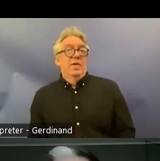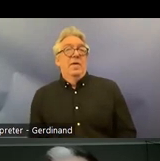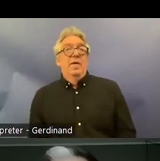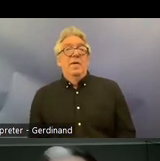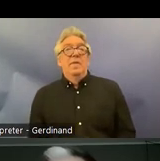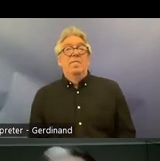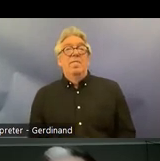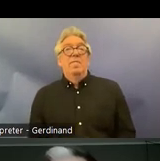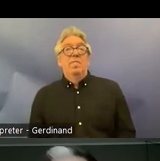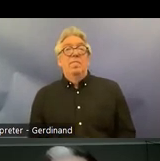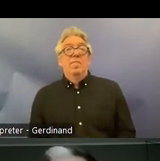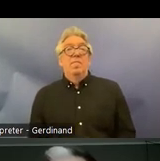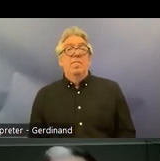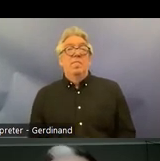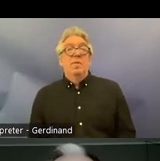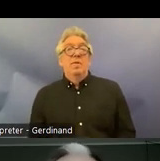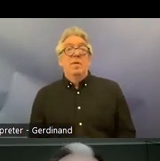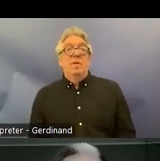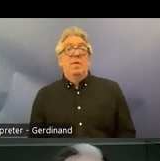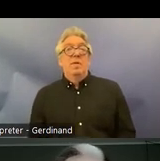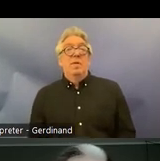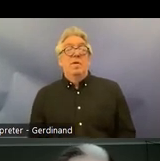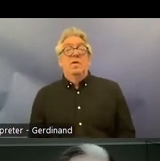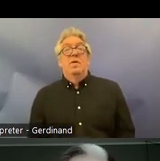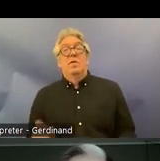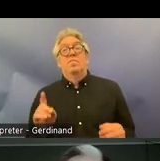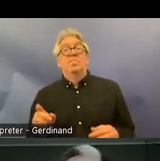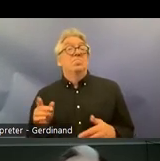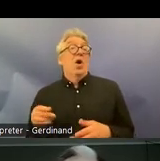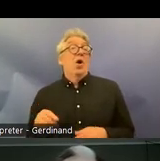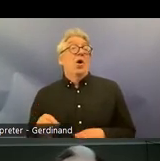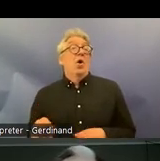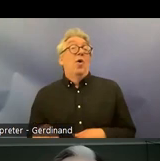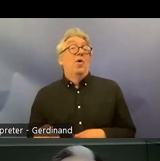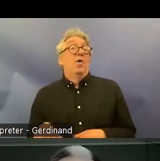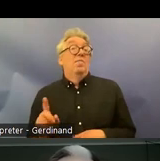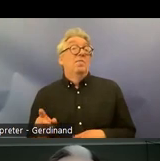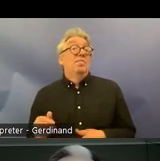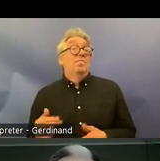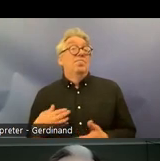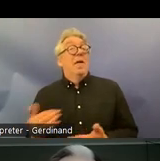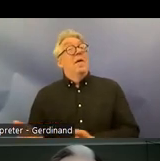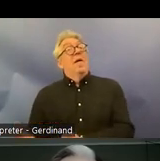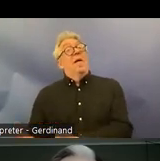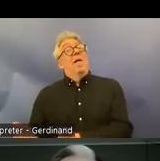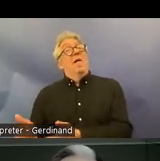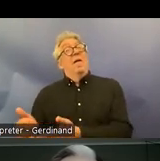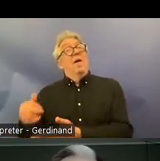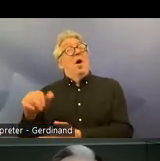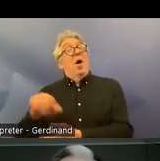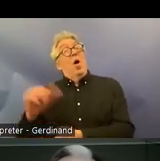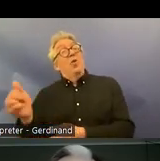processes uh in terms of making new legislation so that uh it uh um better